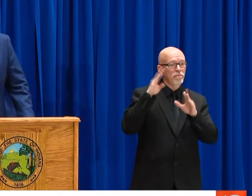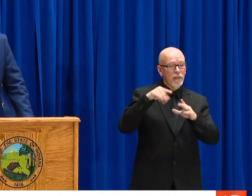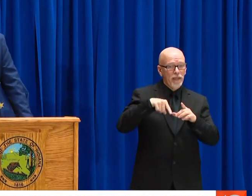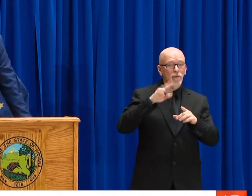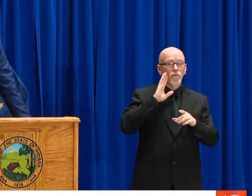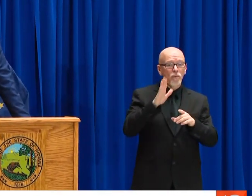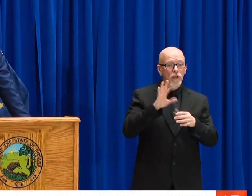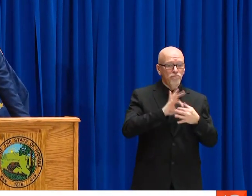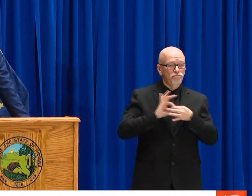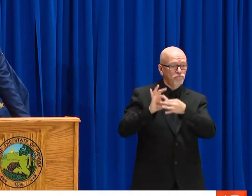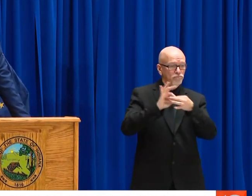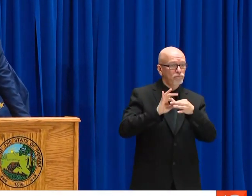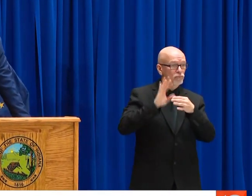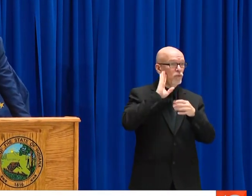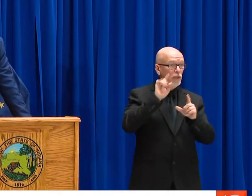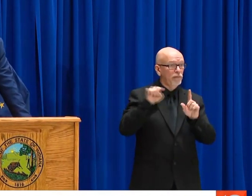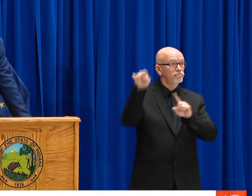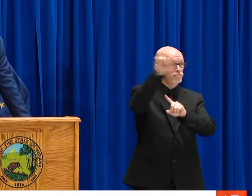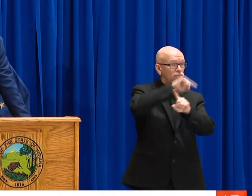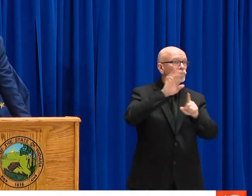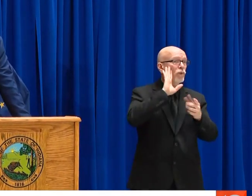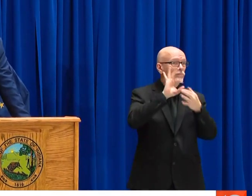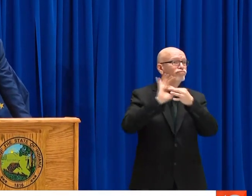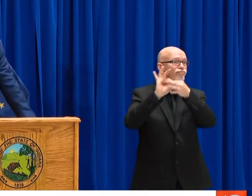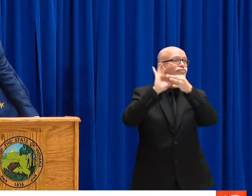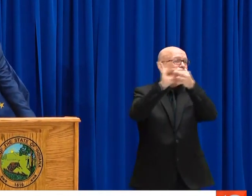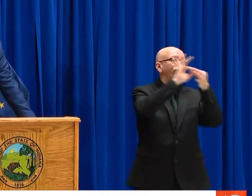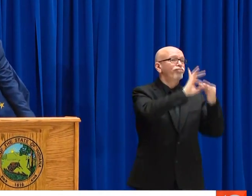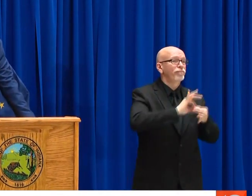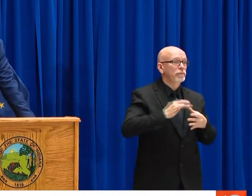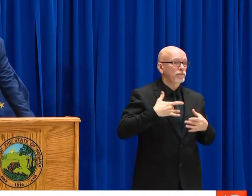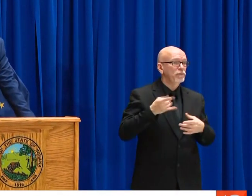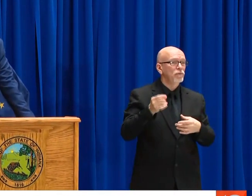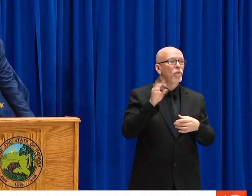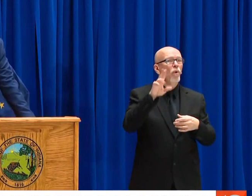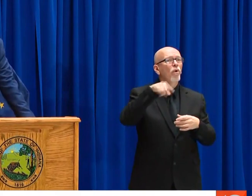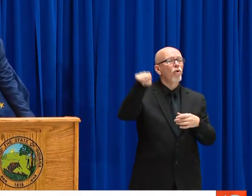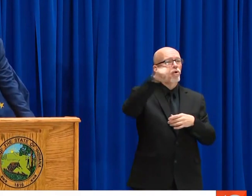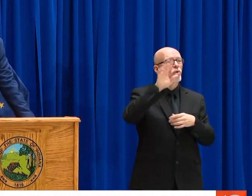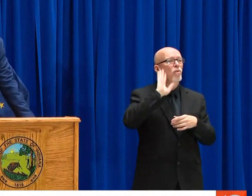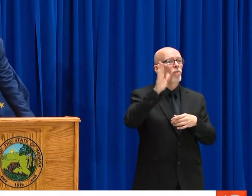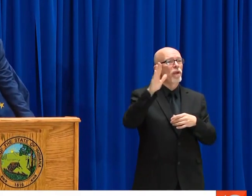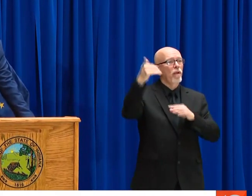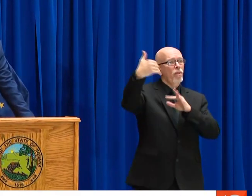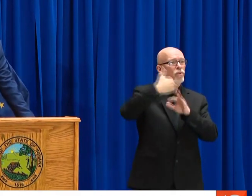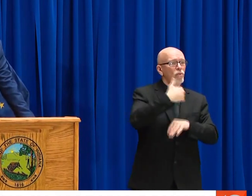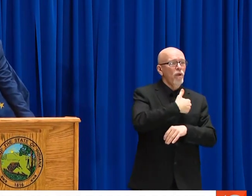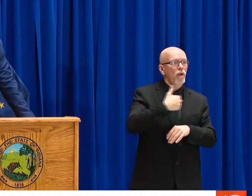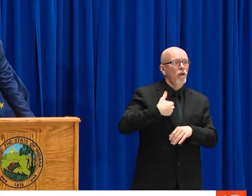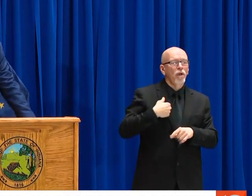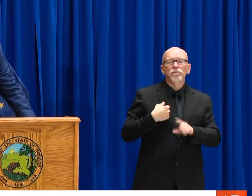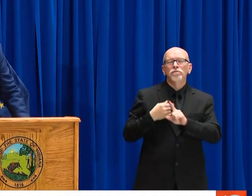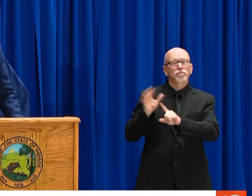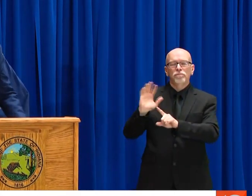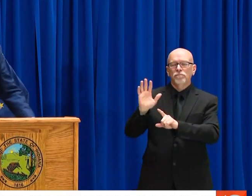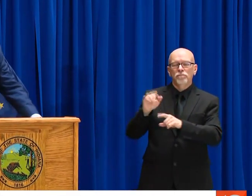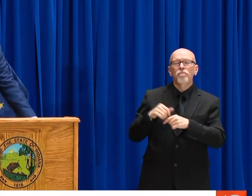CALLED ON THEM TO SET FORTH THE COOPERATION FOR THE ENTIRE STATE OF INDIANA. WHAT'S DONE HERE, YOU EXPECTING IT'S GOING TO BE REPLICATED